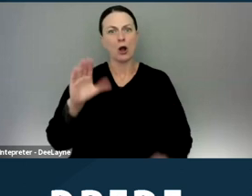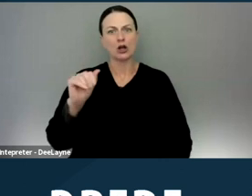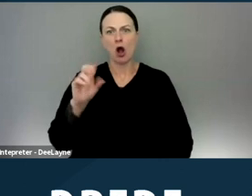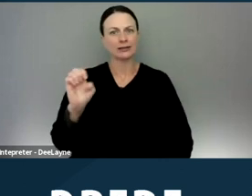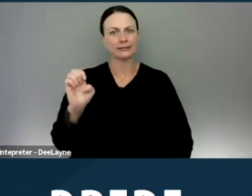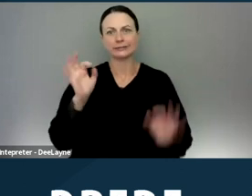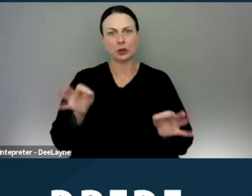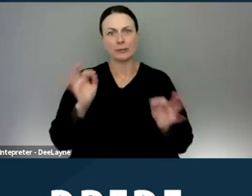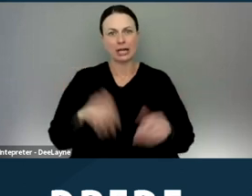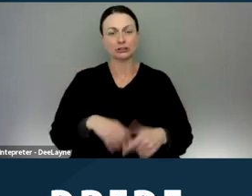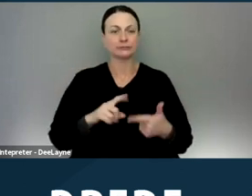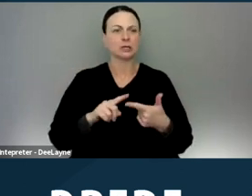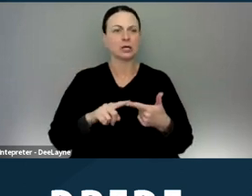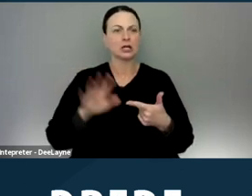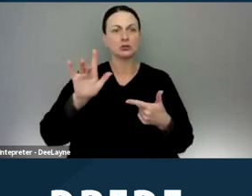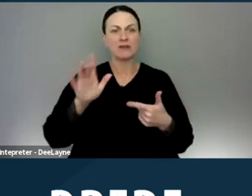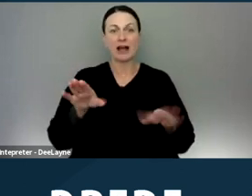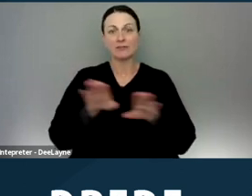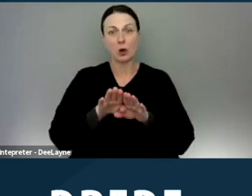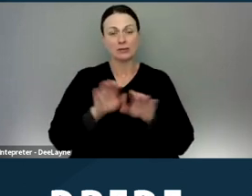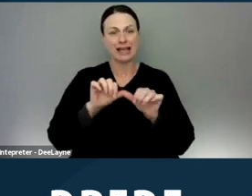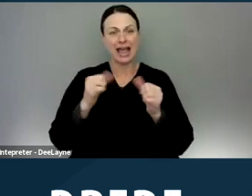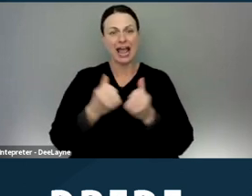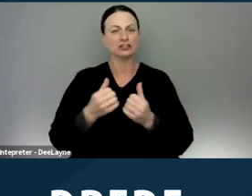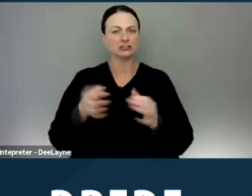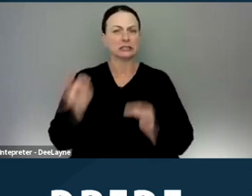25 were closed due to agency discretion.